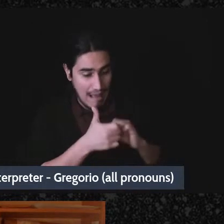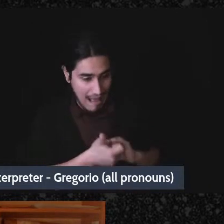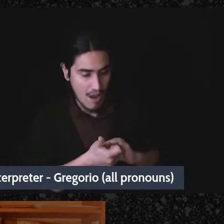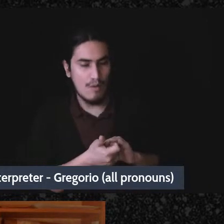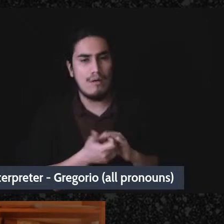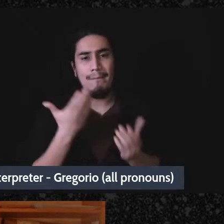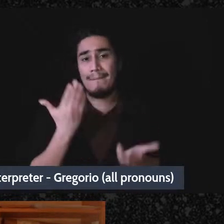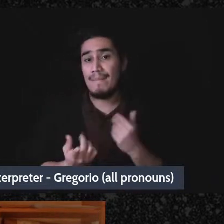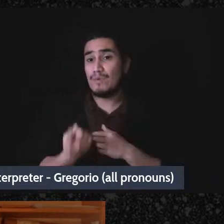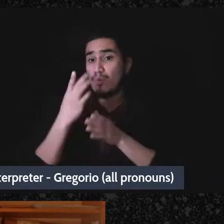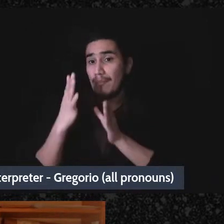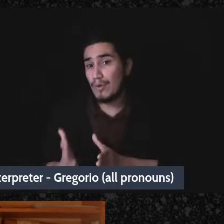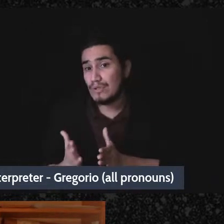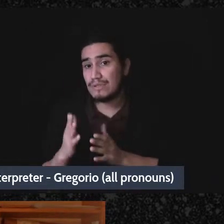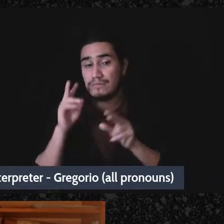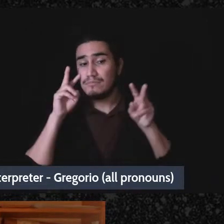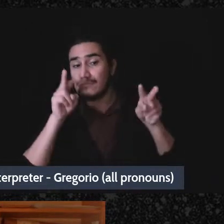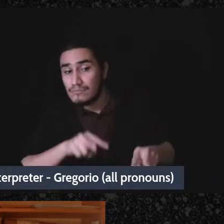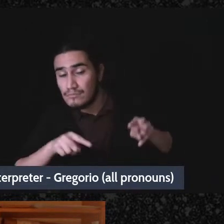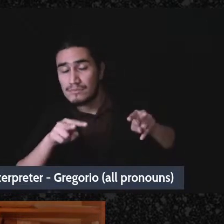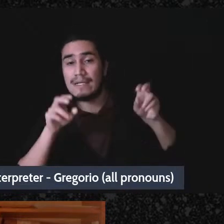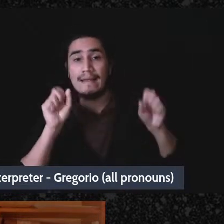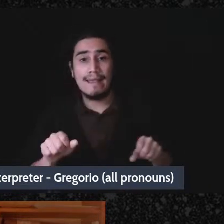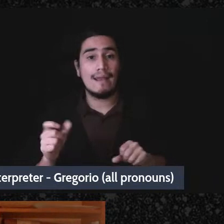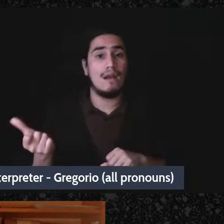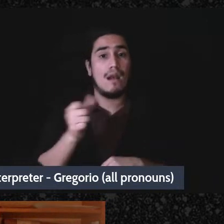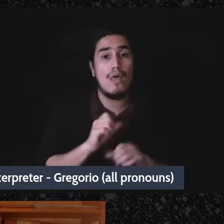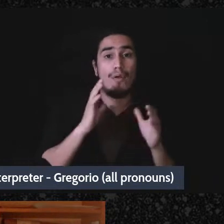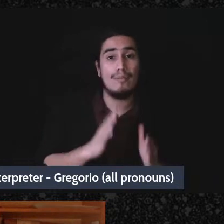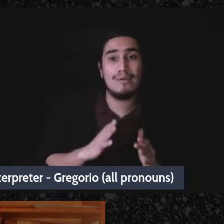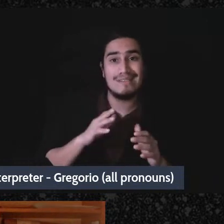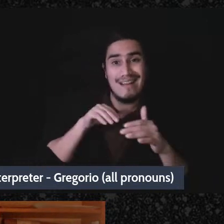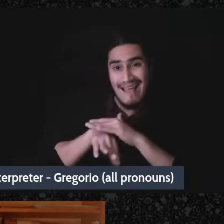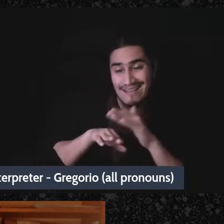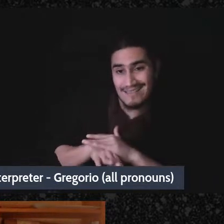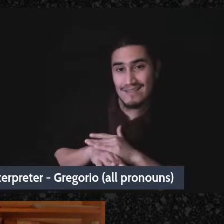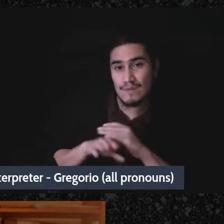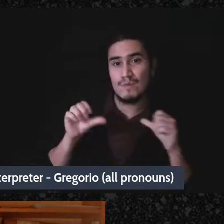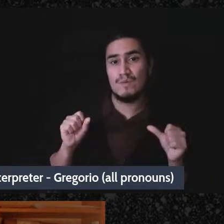an eye on it can - more than one person access it so that nobody can just take it all because